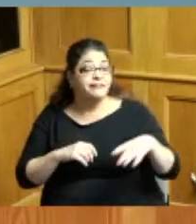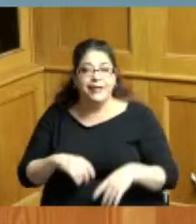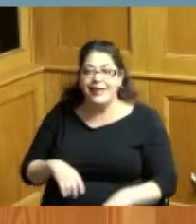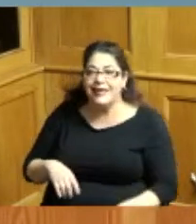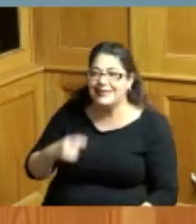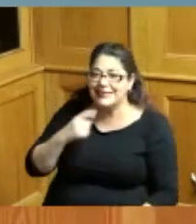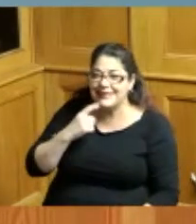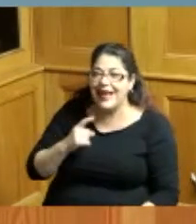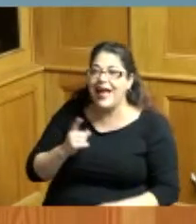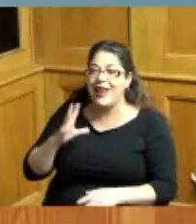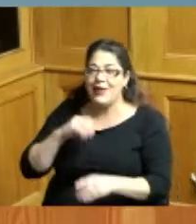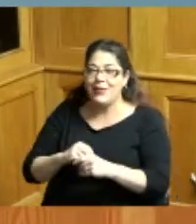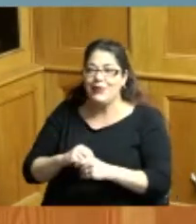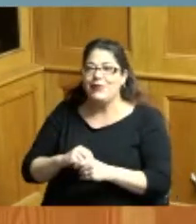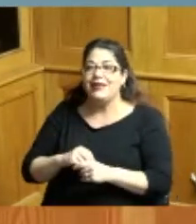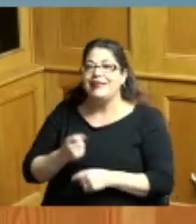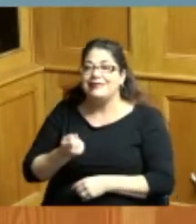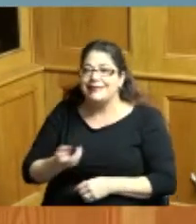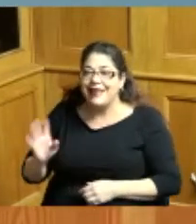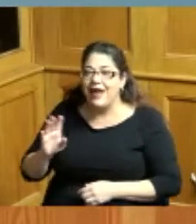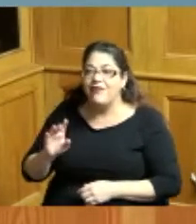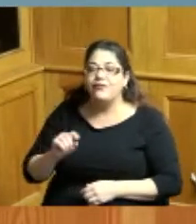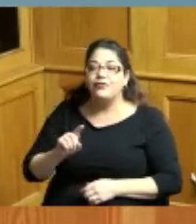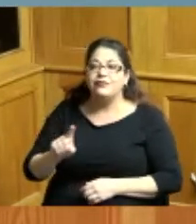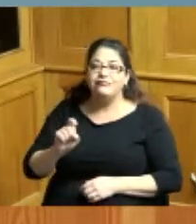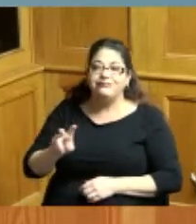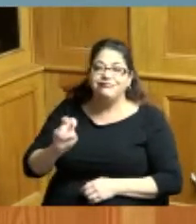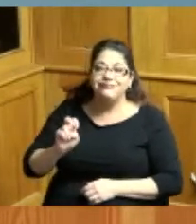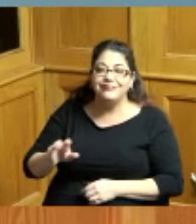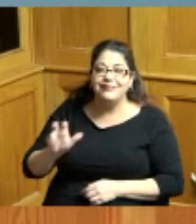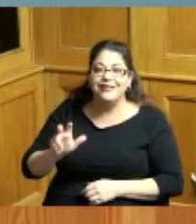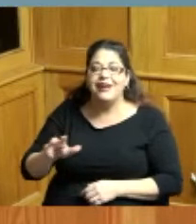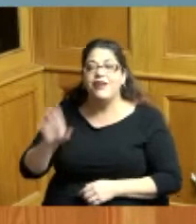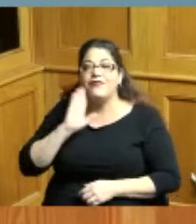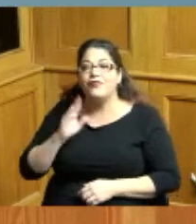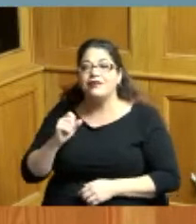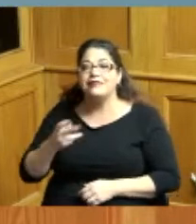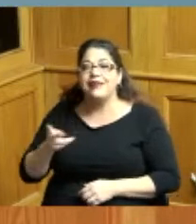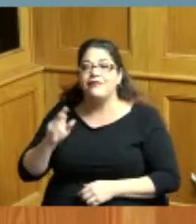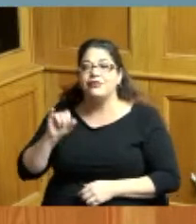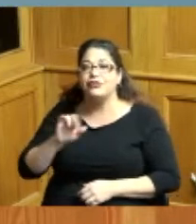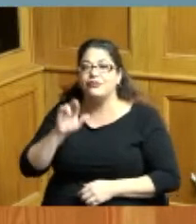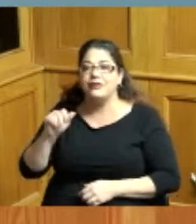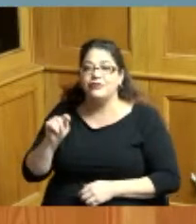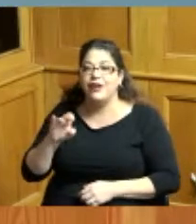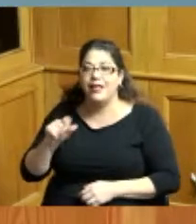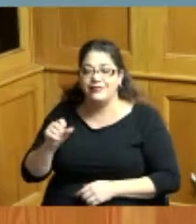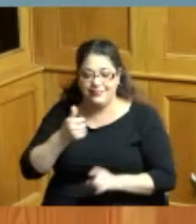several hundred civil and criminal bench and jury trials whereas Judge Rucker authorized more than